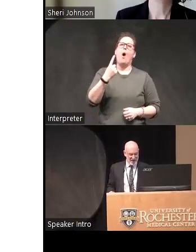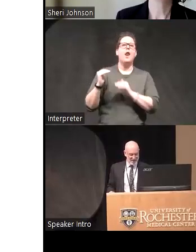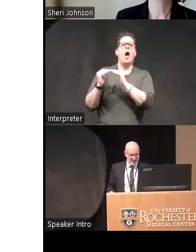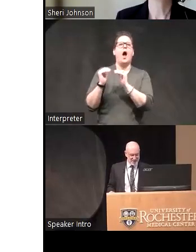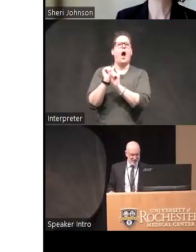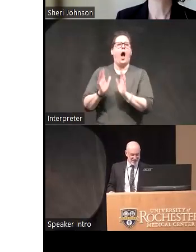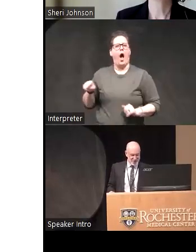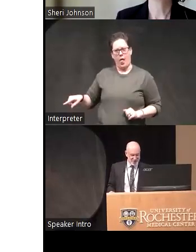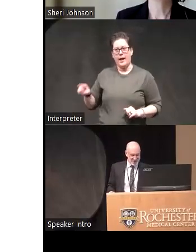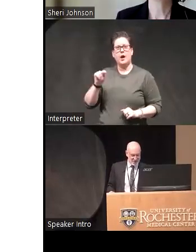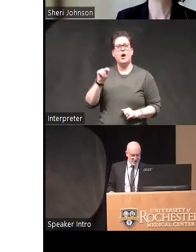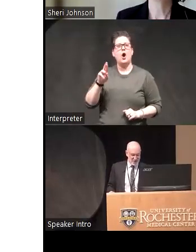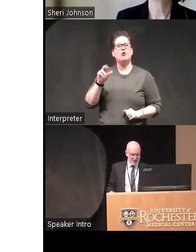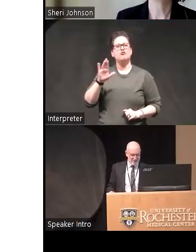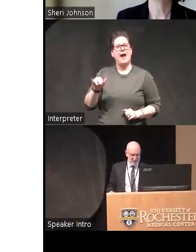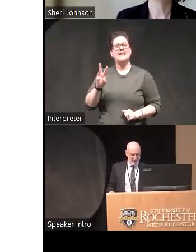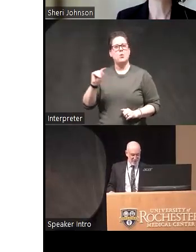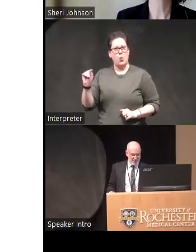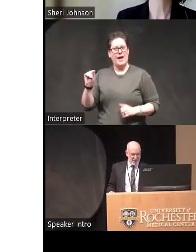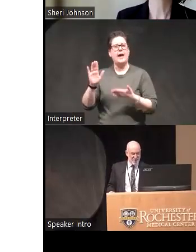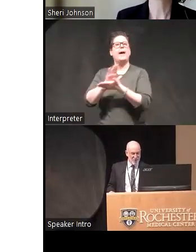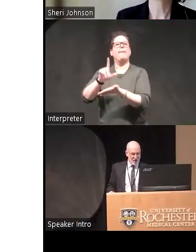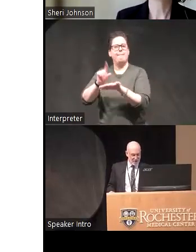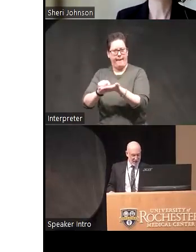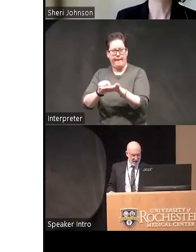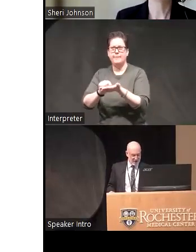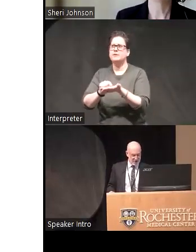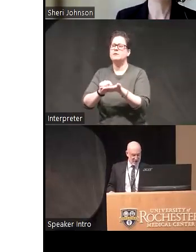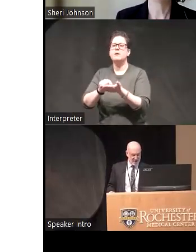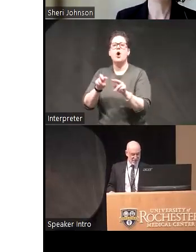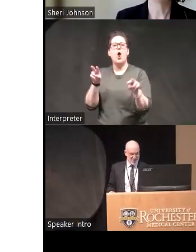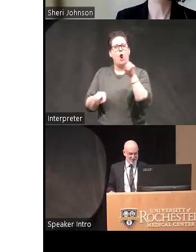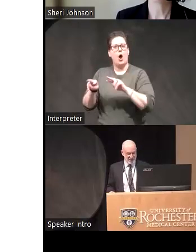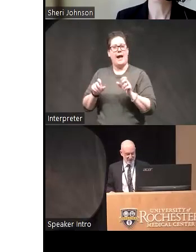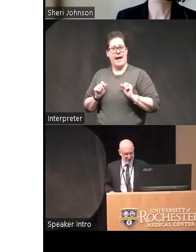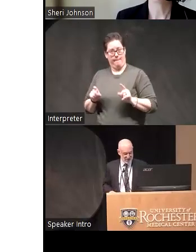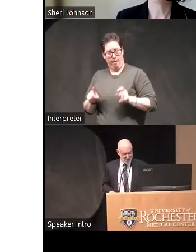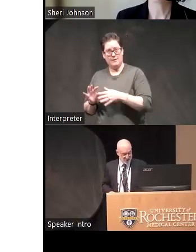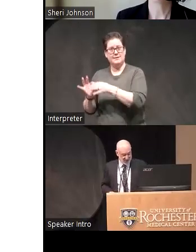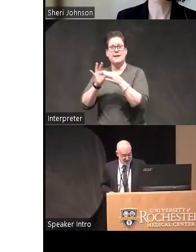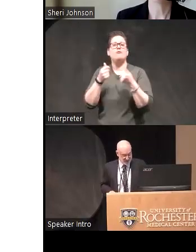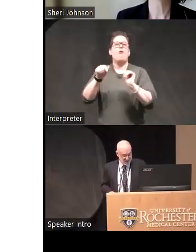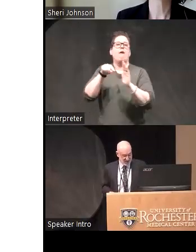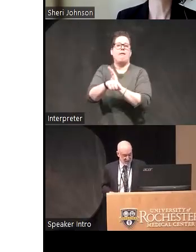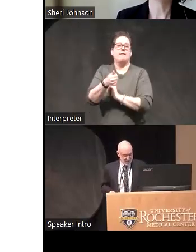colleagues Tracy Witt published a paper a while back looking at impulsivity and suicide attempts